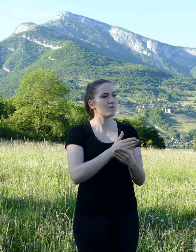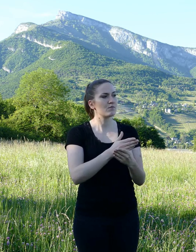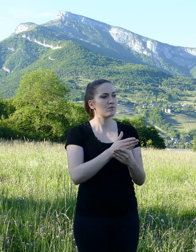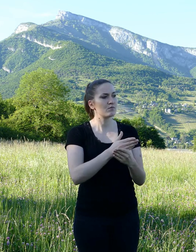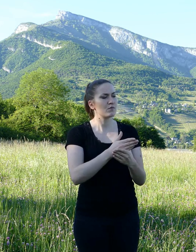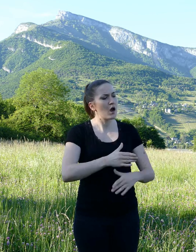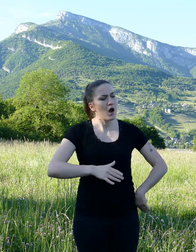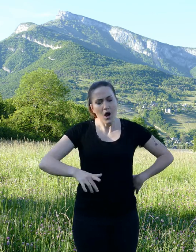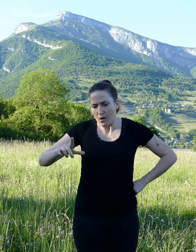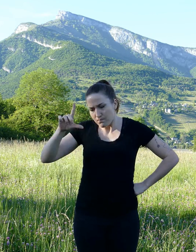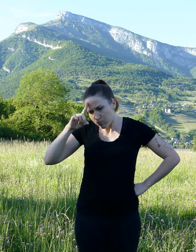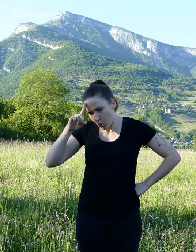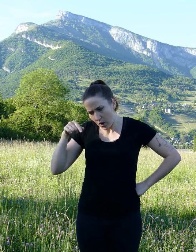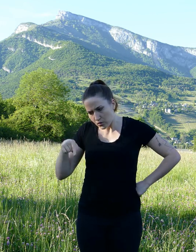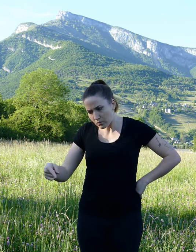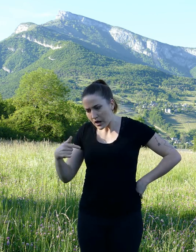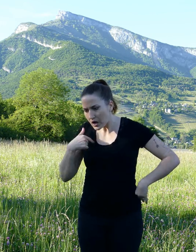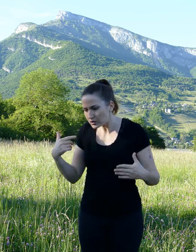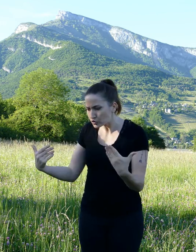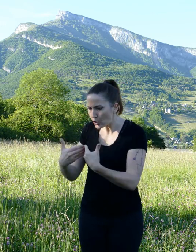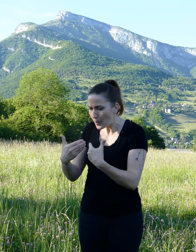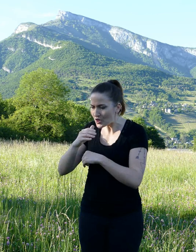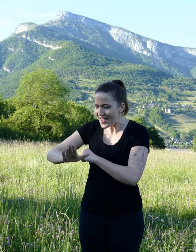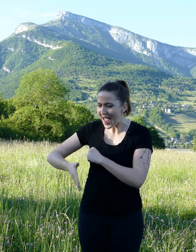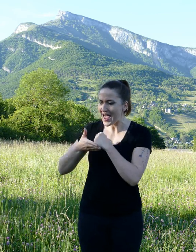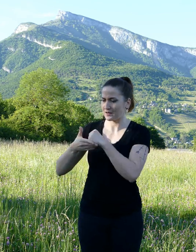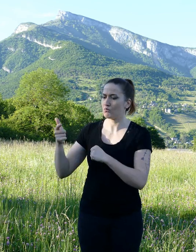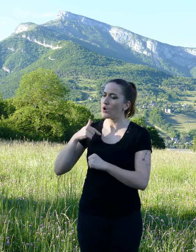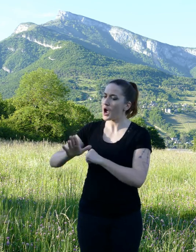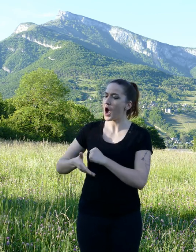"Why did you not ask me to help you to pick them up instead of stealing them from me?"